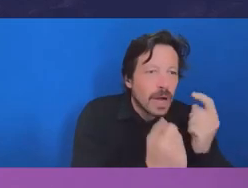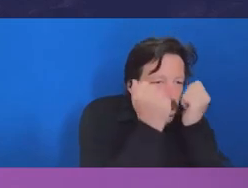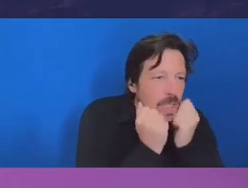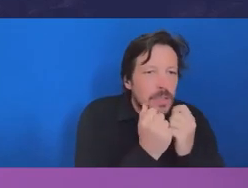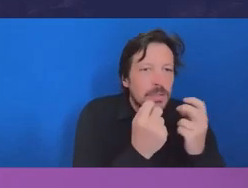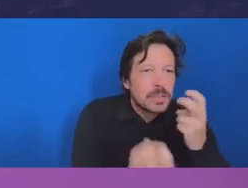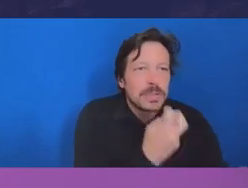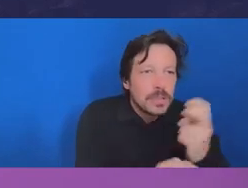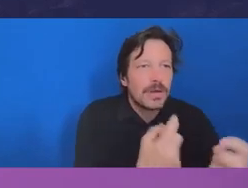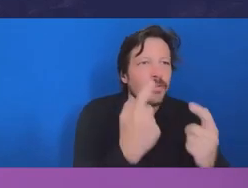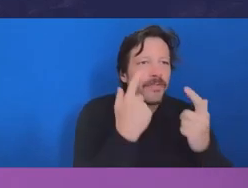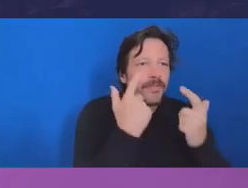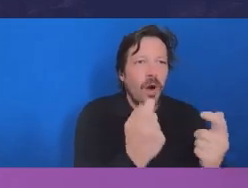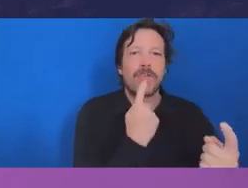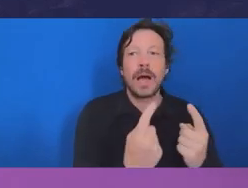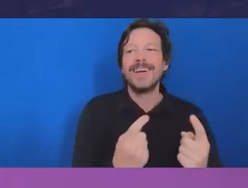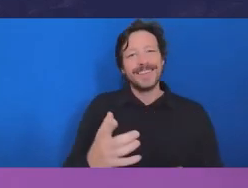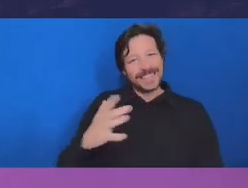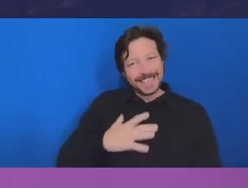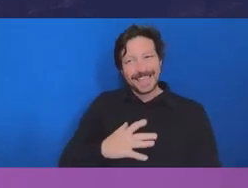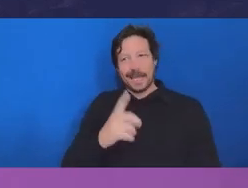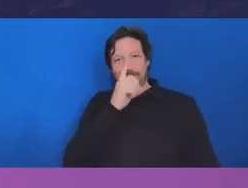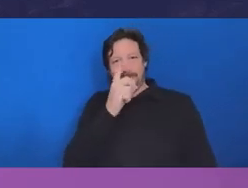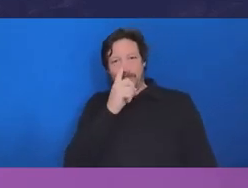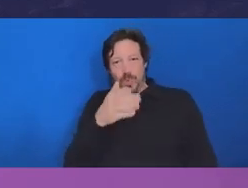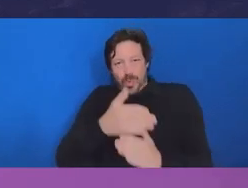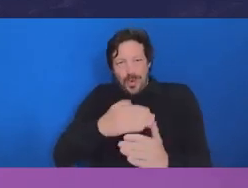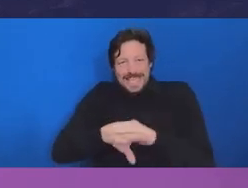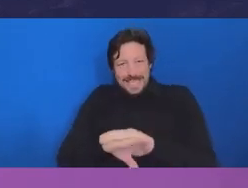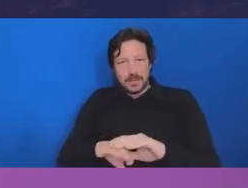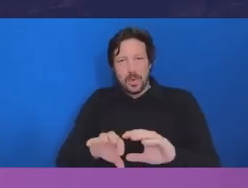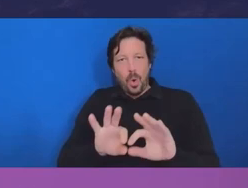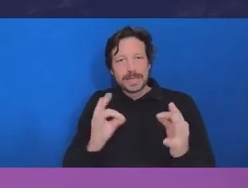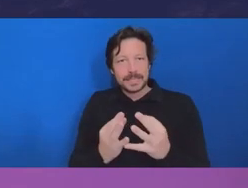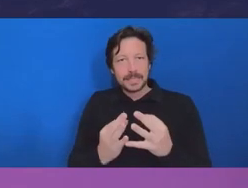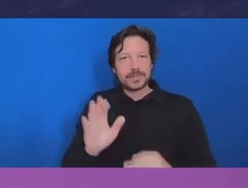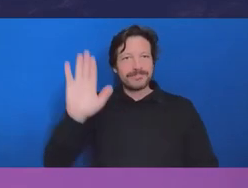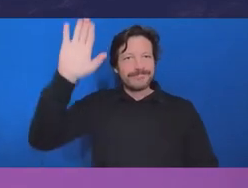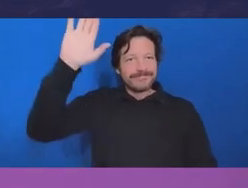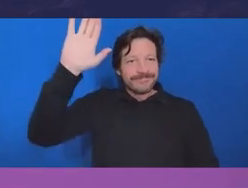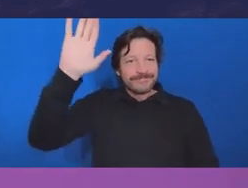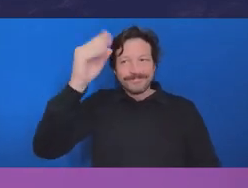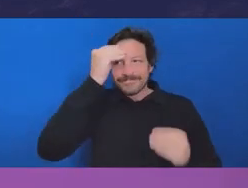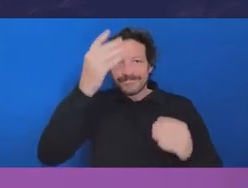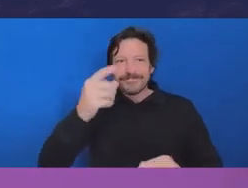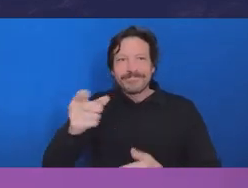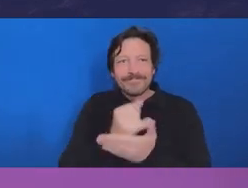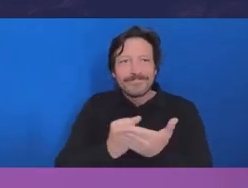So you've got to have the insiders who say, I'm not happy with this. So so I am I am optimistic about that.